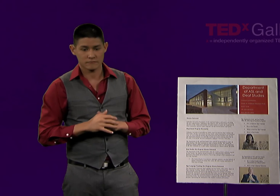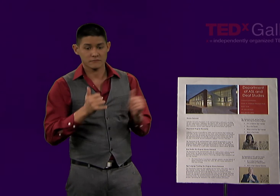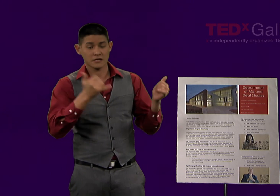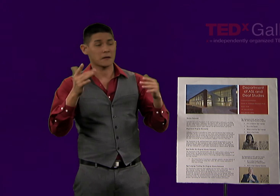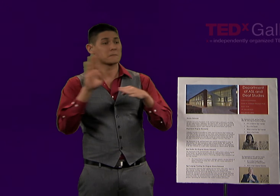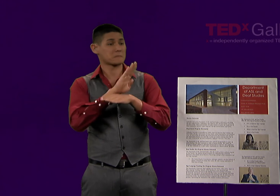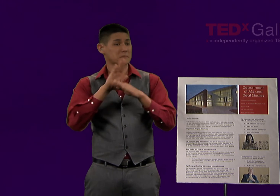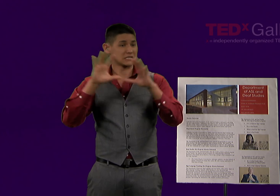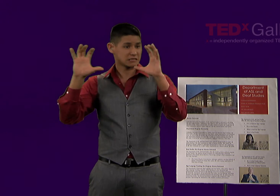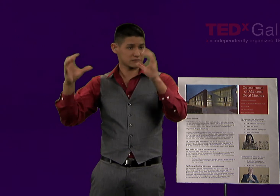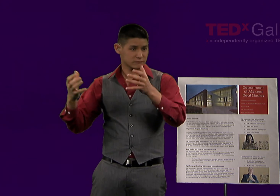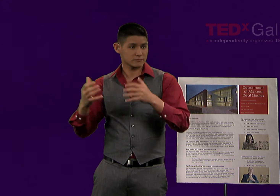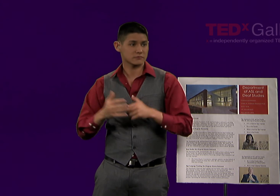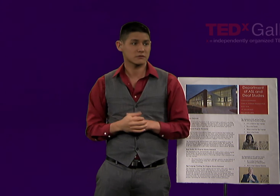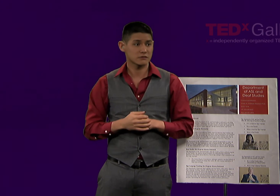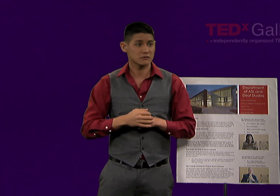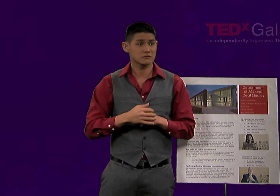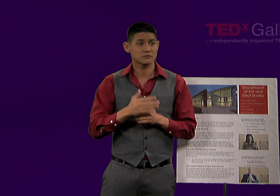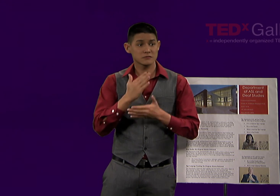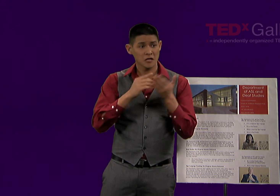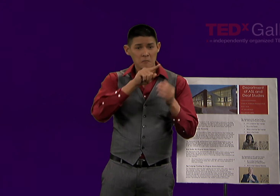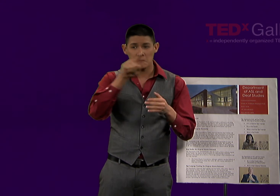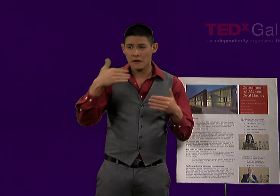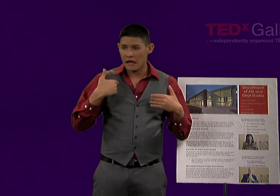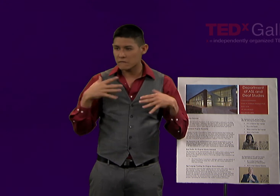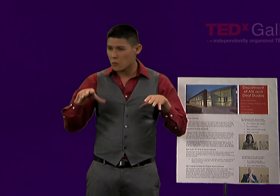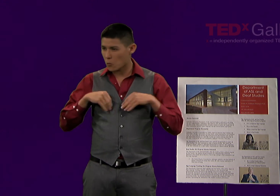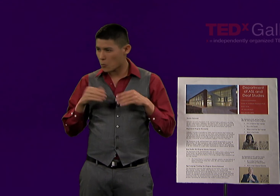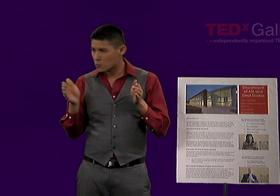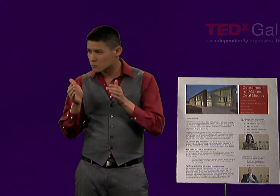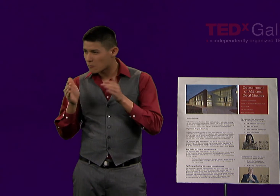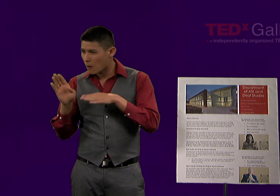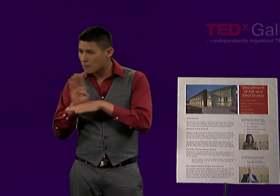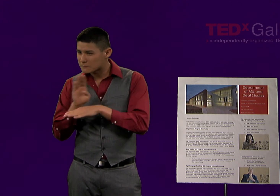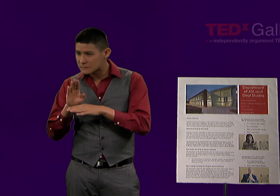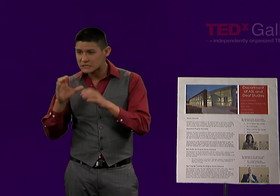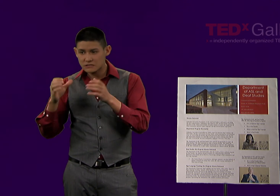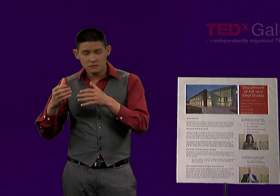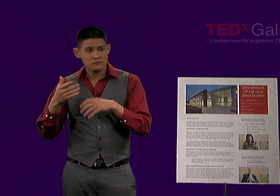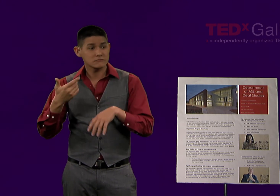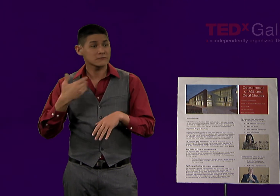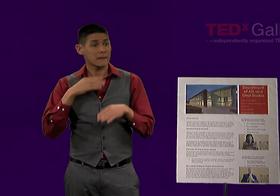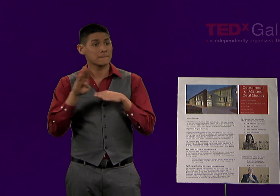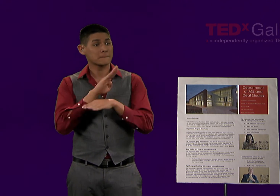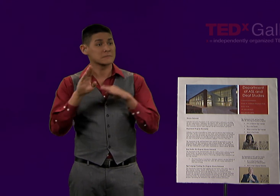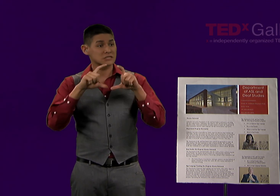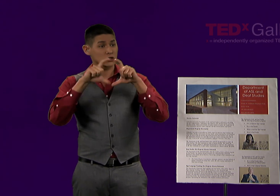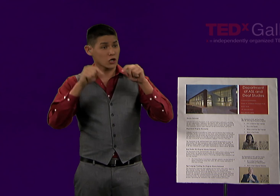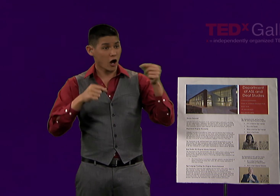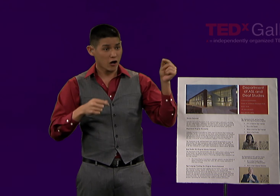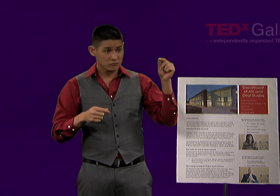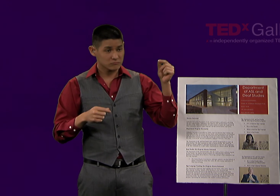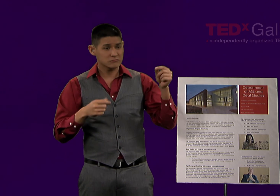In looking at the domain of business, many people are small business owners and use their business cards.